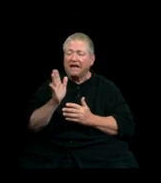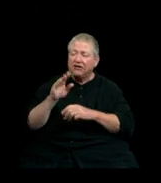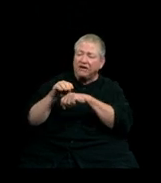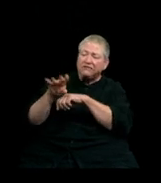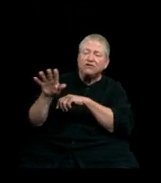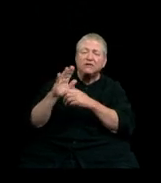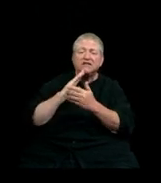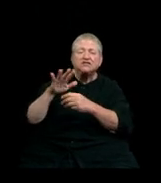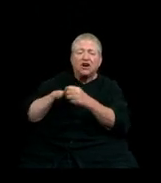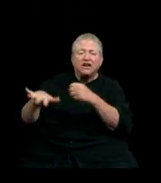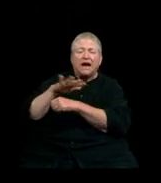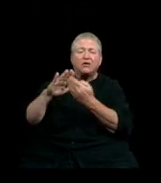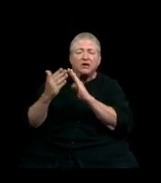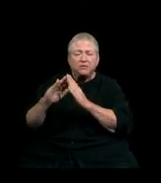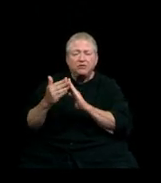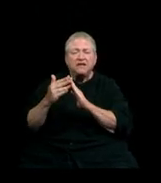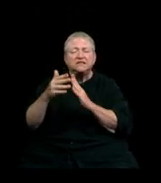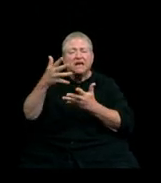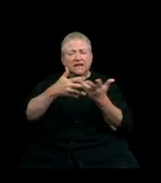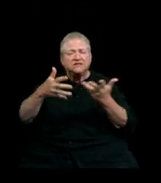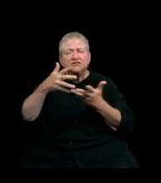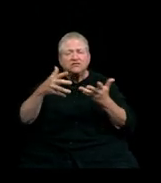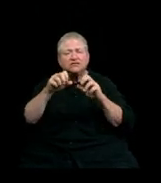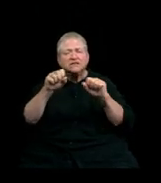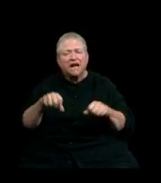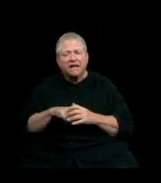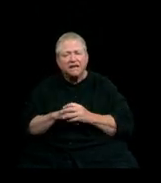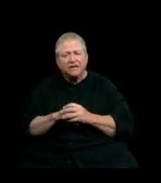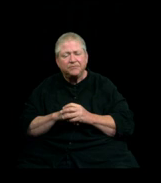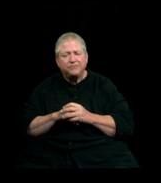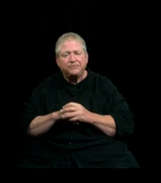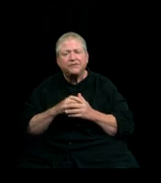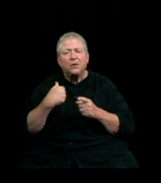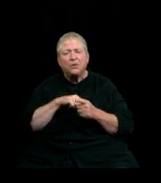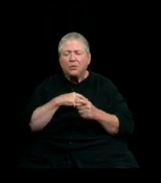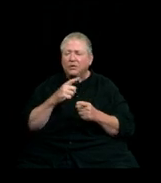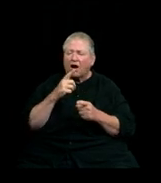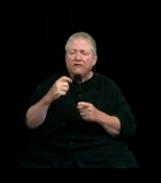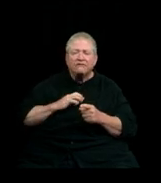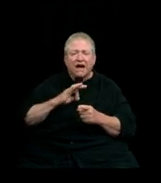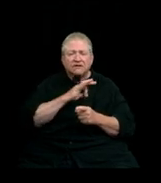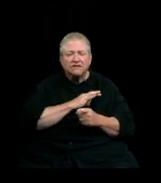and to our society. Our faculty help nurture this creativity and excellence,